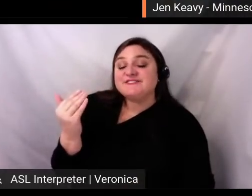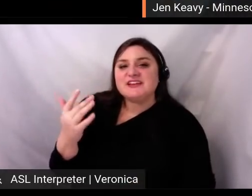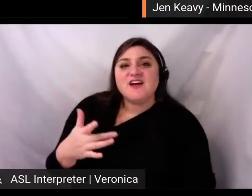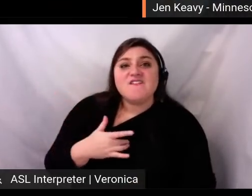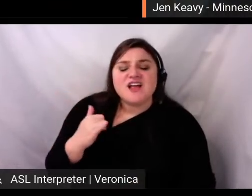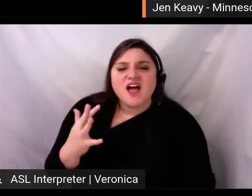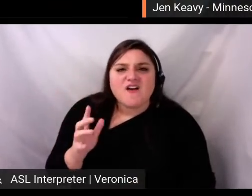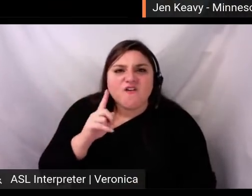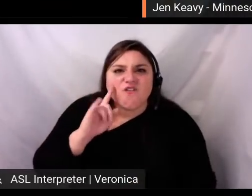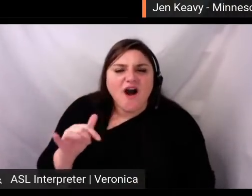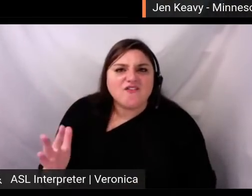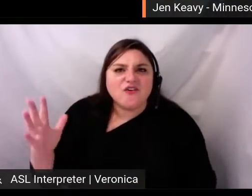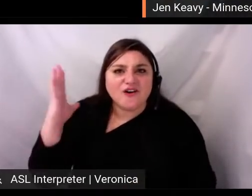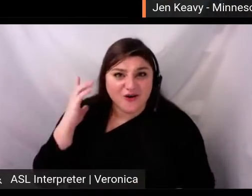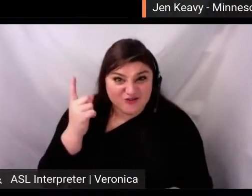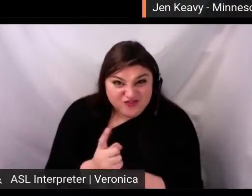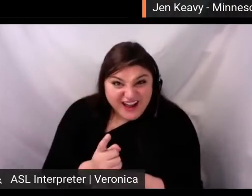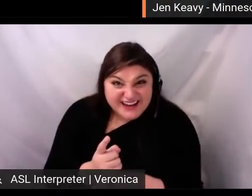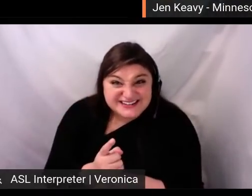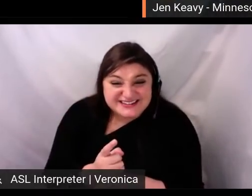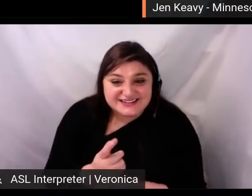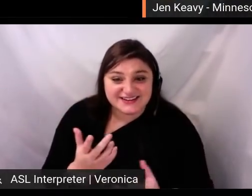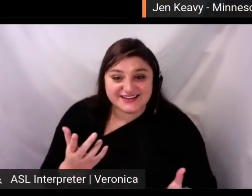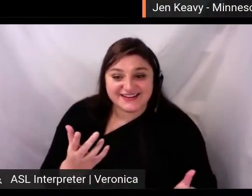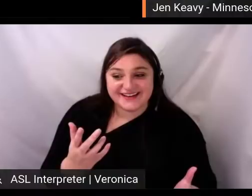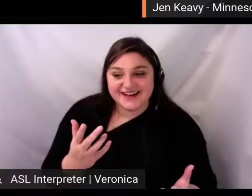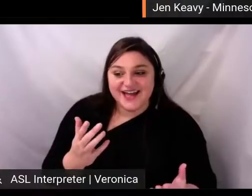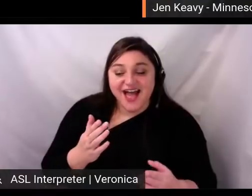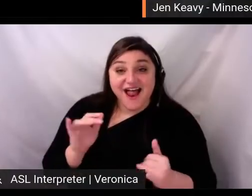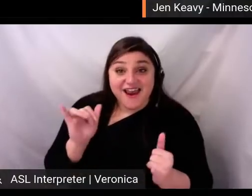Like all of you, our normal business operations suddenly became